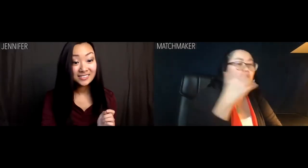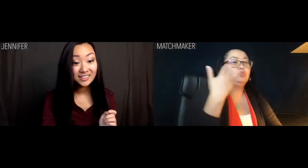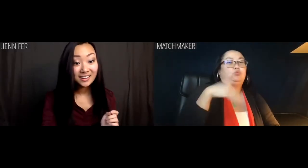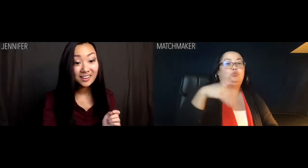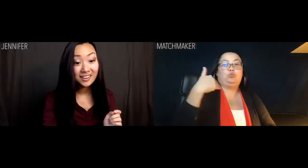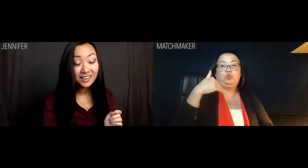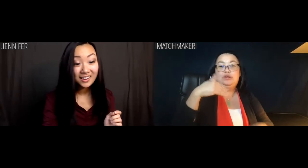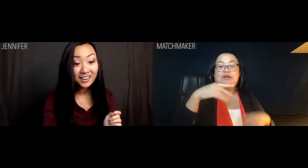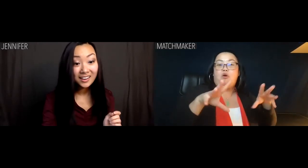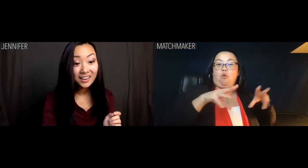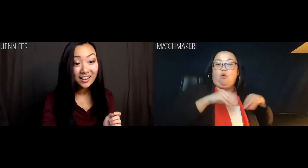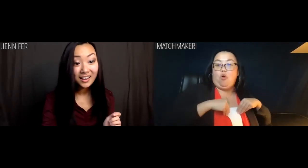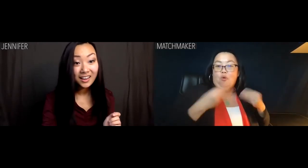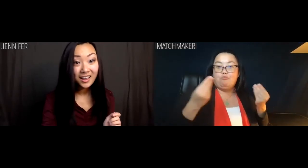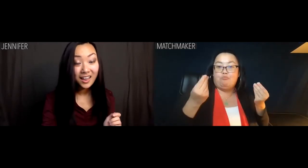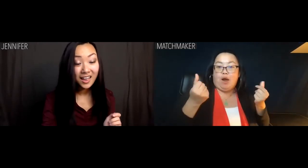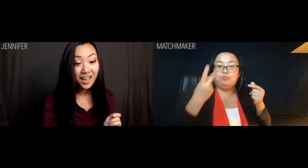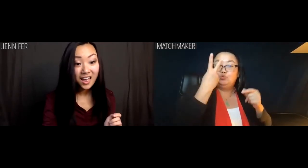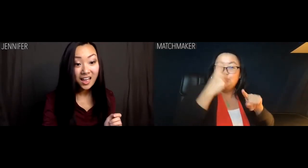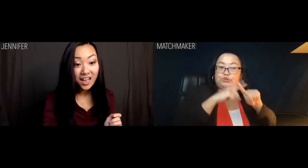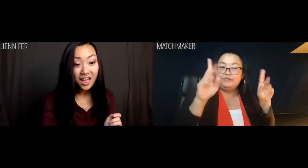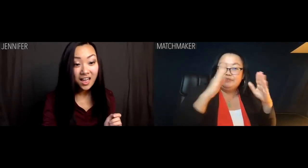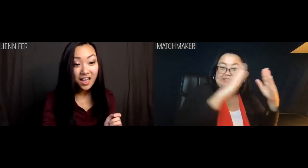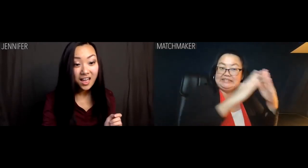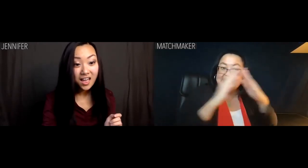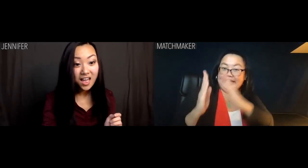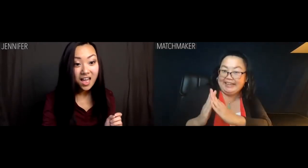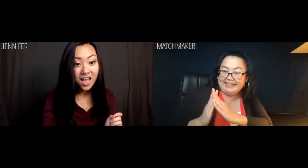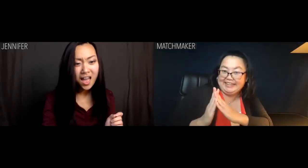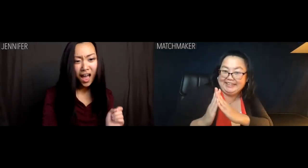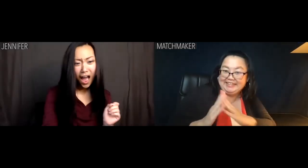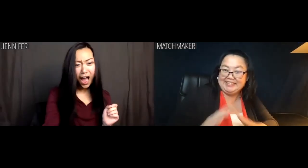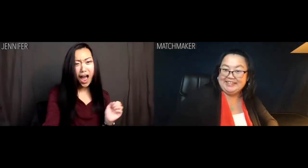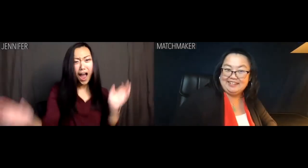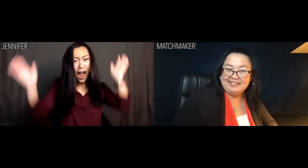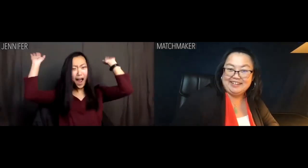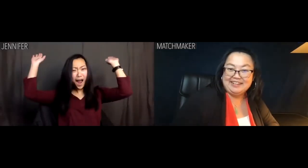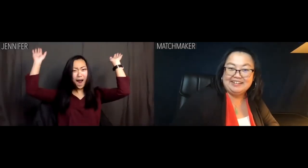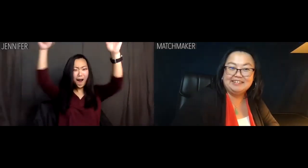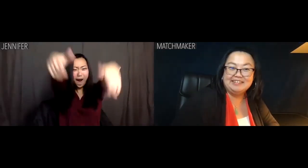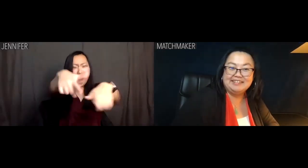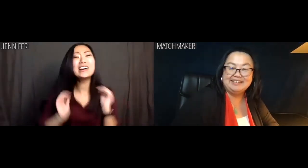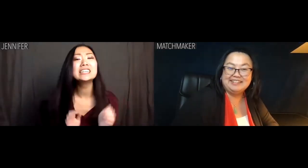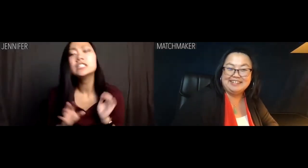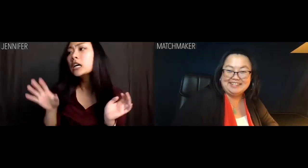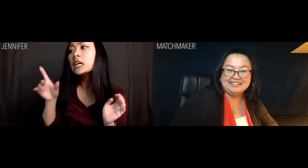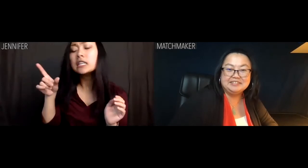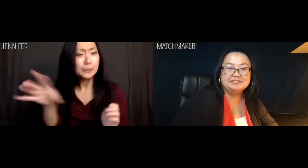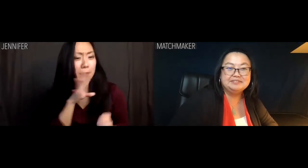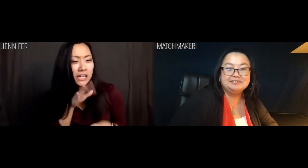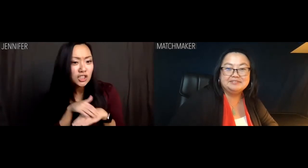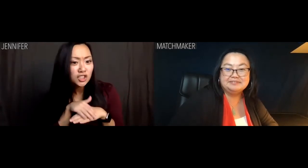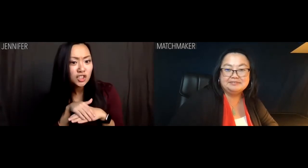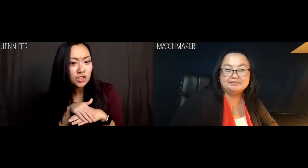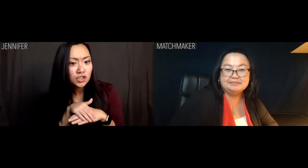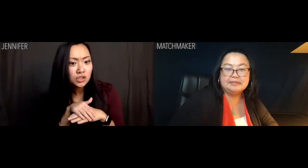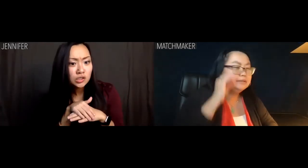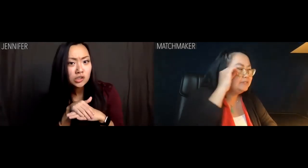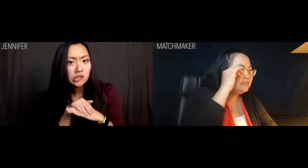and he owns property in two different cities. Jennifer: Heyyyyyoooo -- does he speak English?